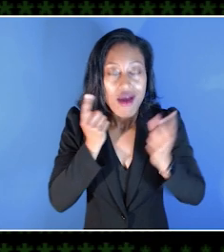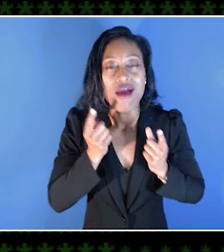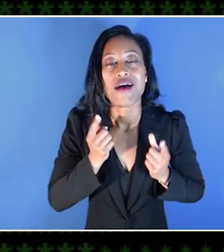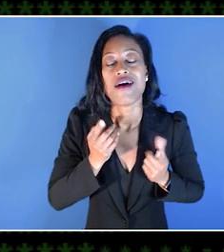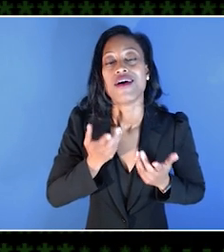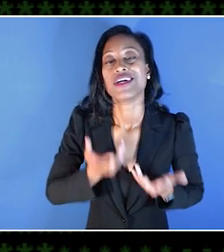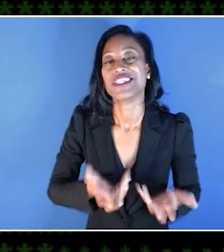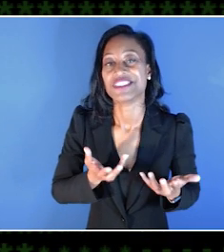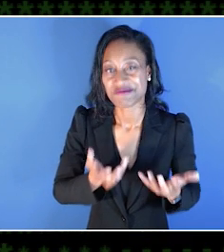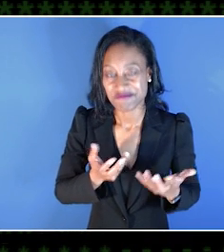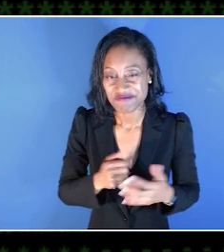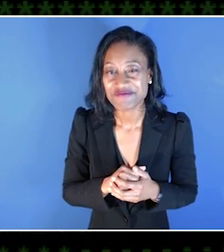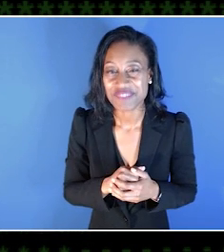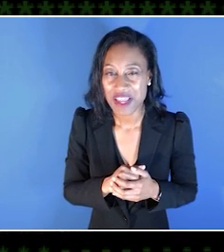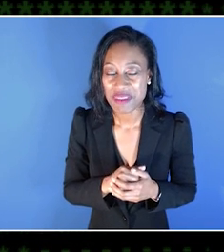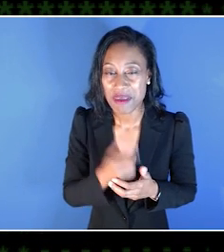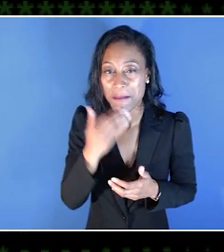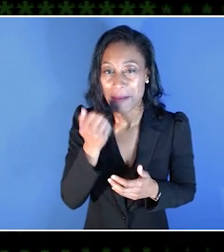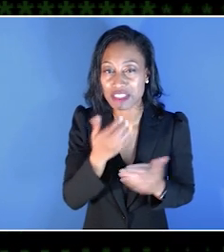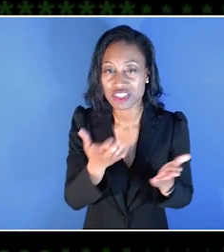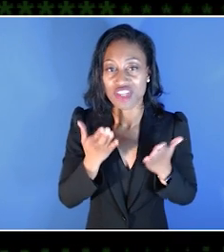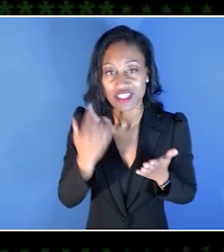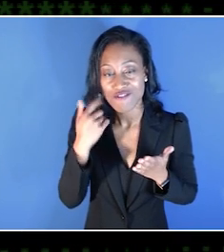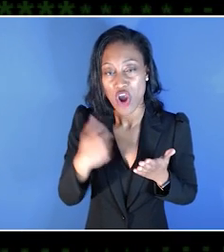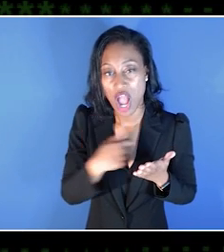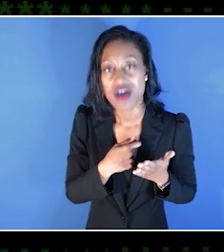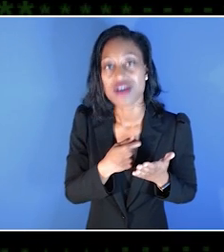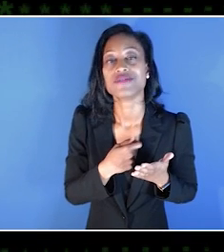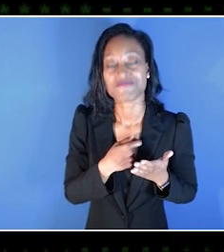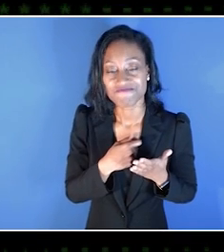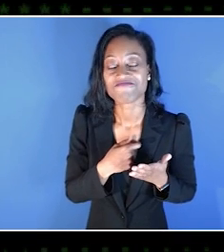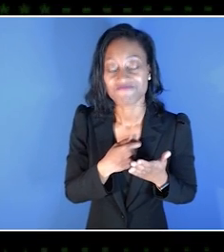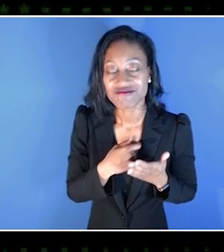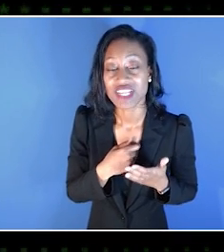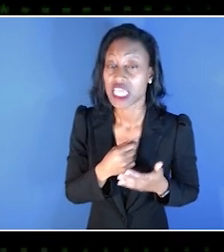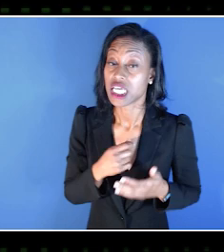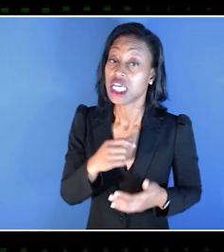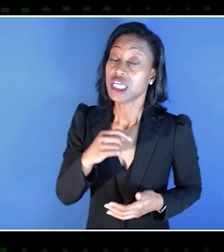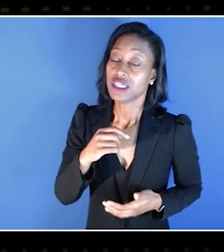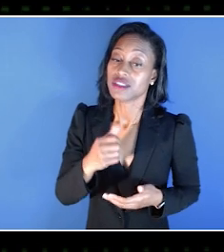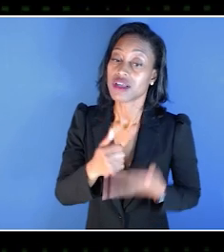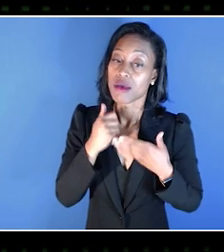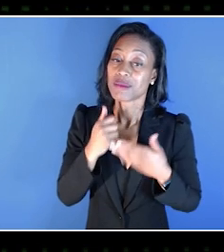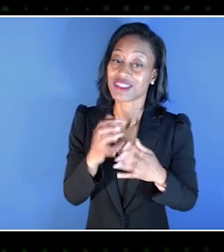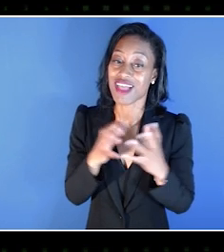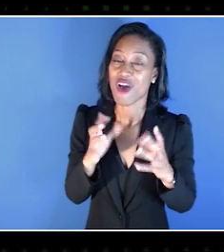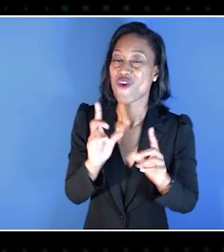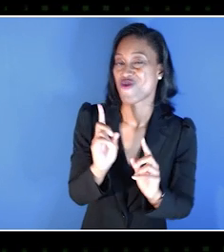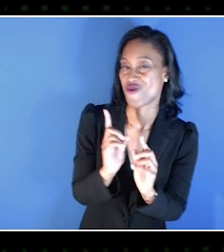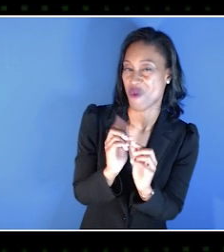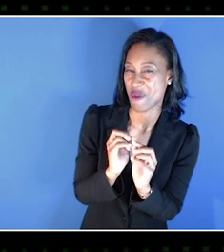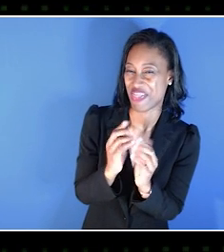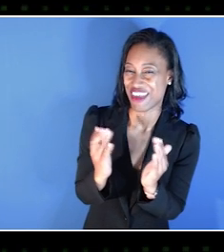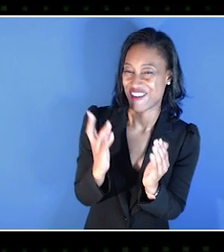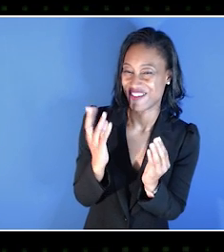what are the main, core suggestions for us, so it's super useful. And one thing I really want to call out